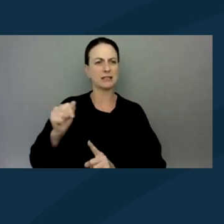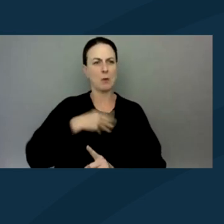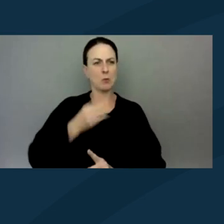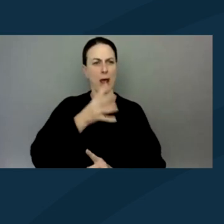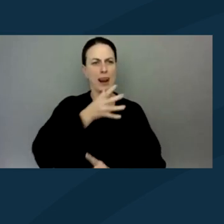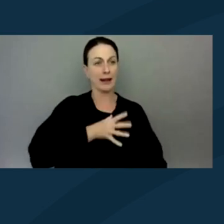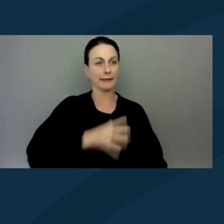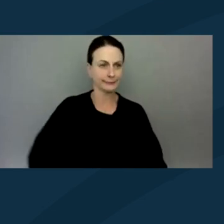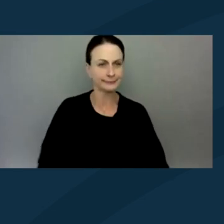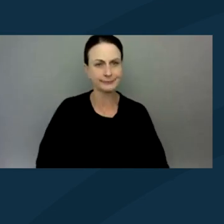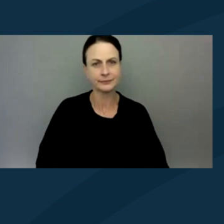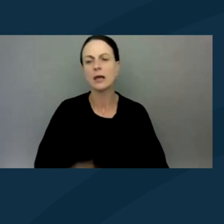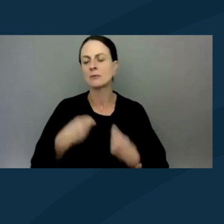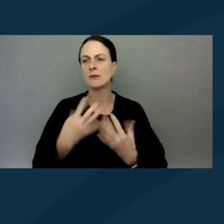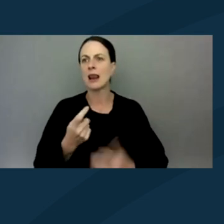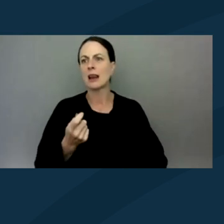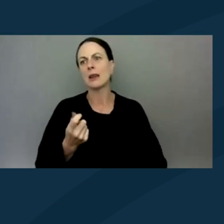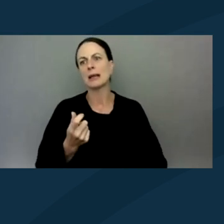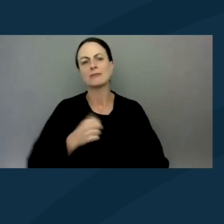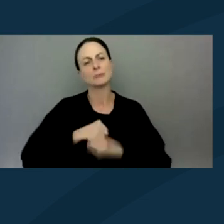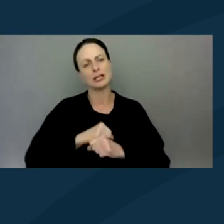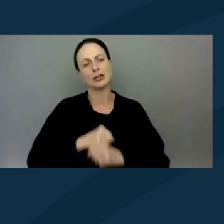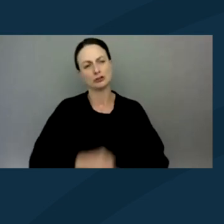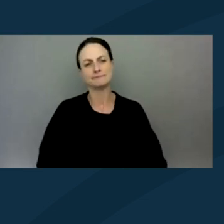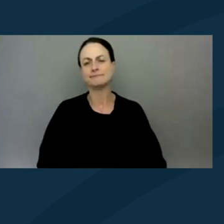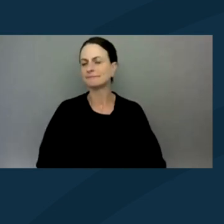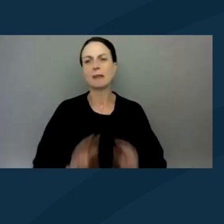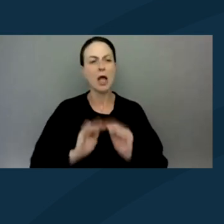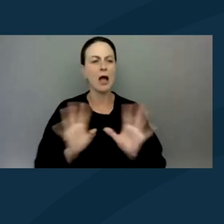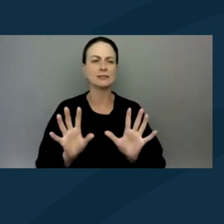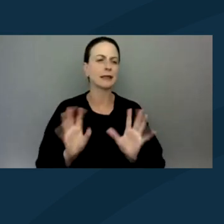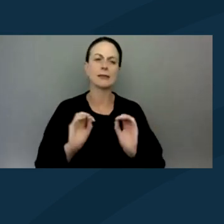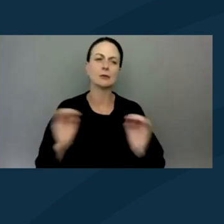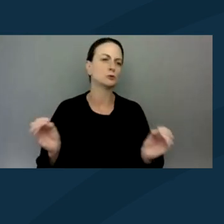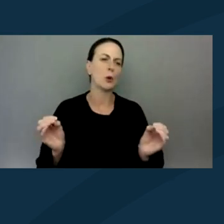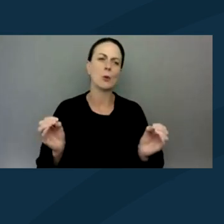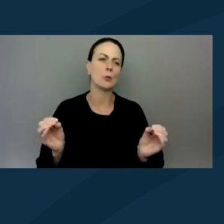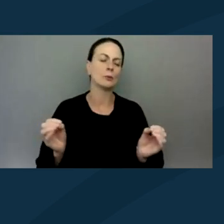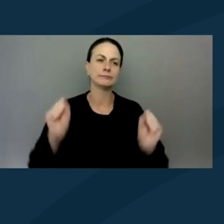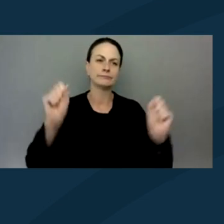And so provide a little bit of protection that way. Obviously, there's no like magic wand that you can...